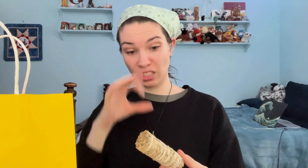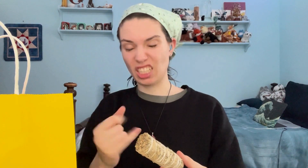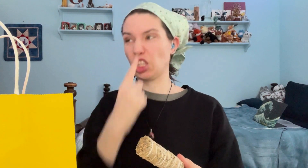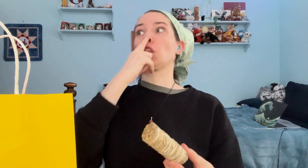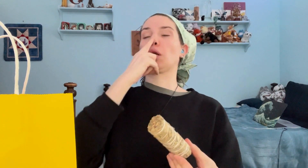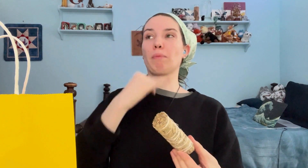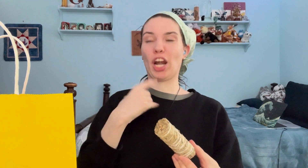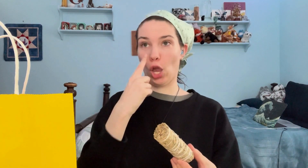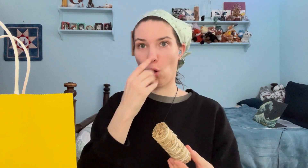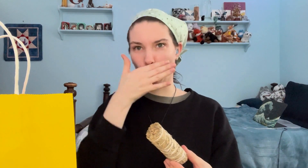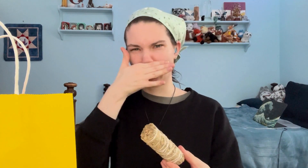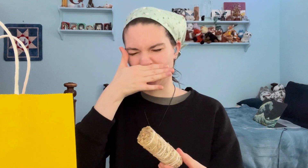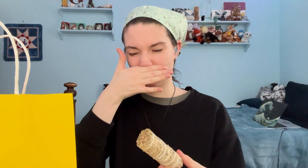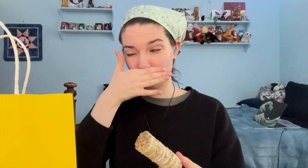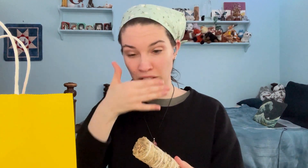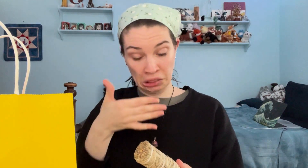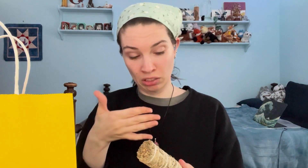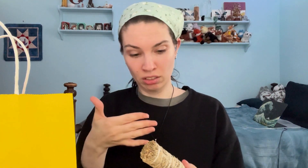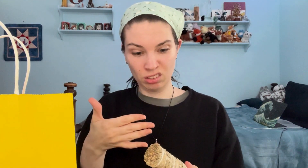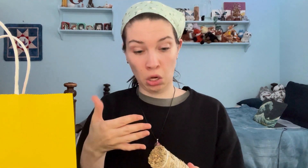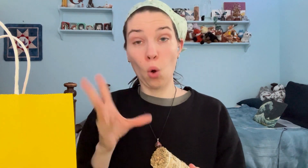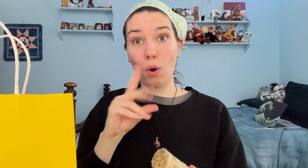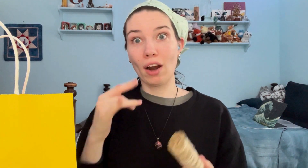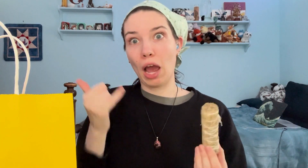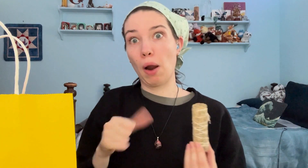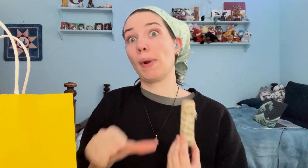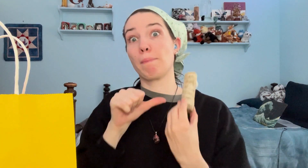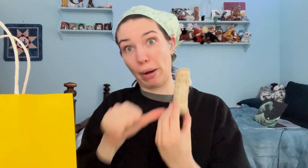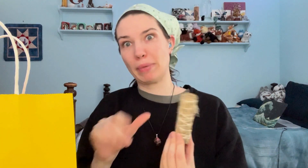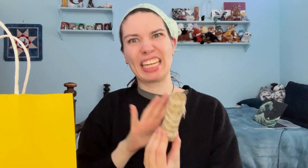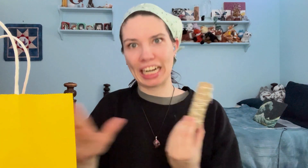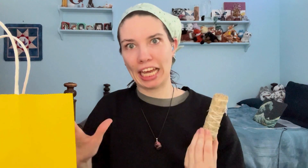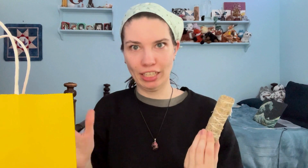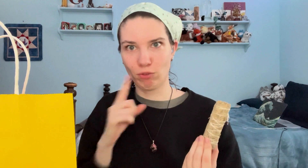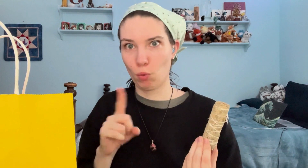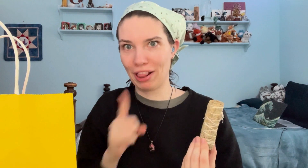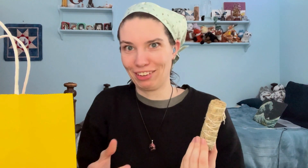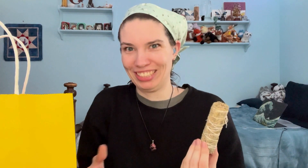Got a piece of it up my nose! Well now I'm permanently cleansed, for real!